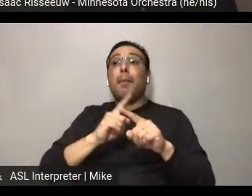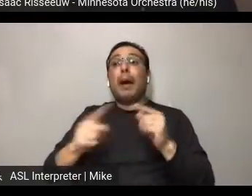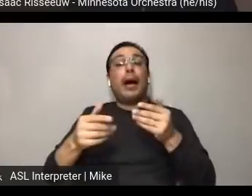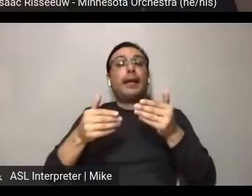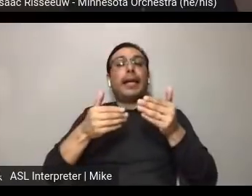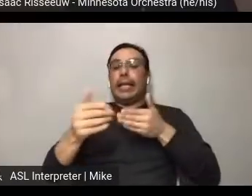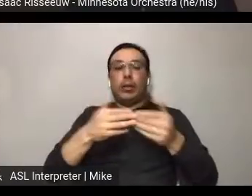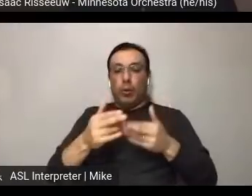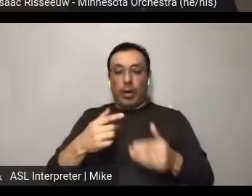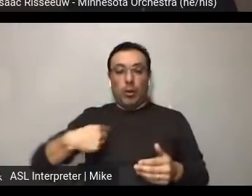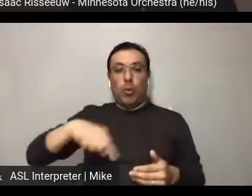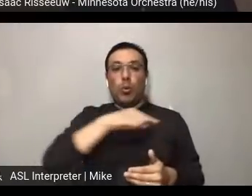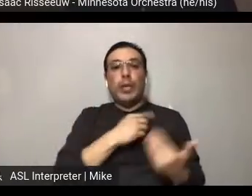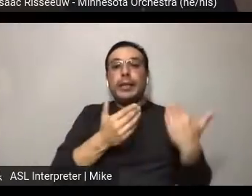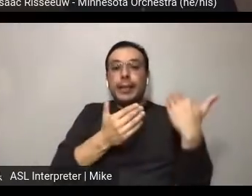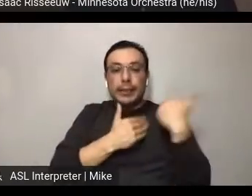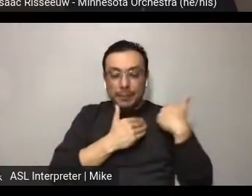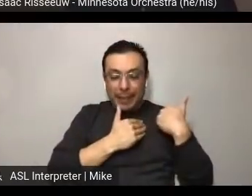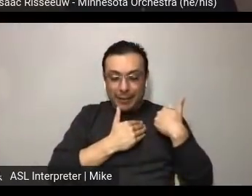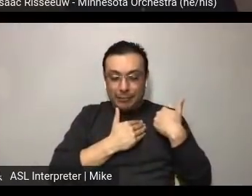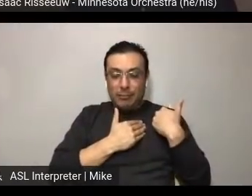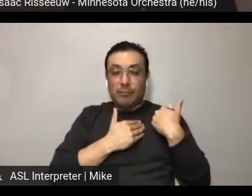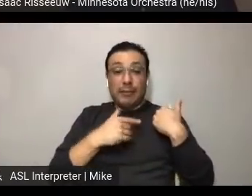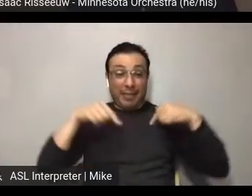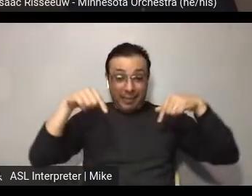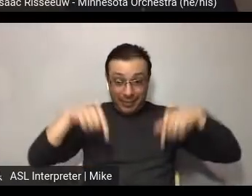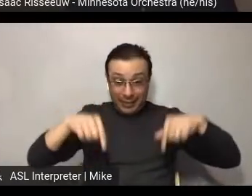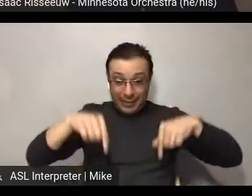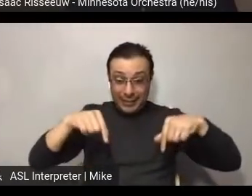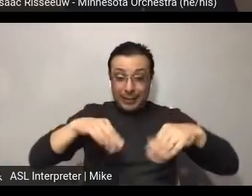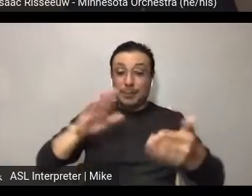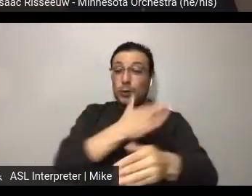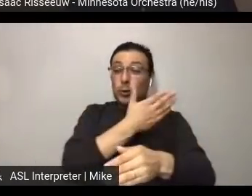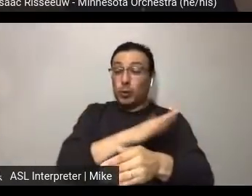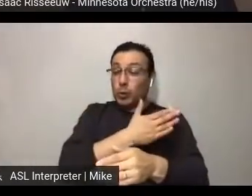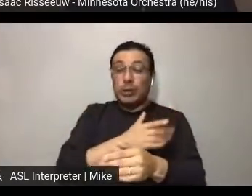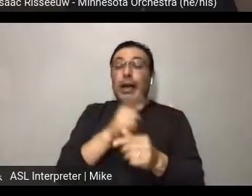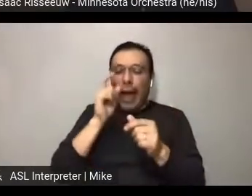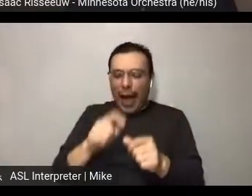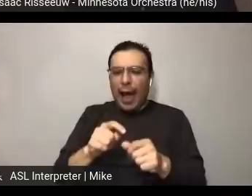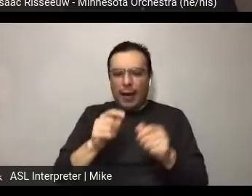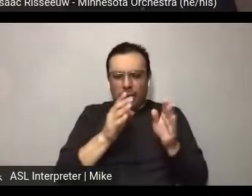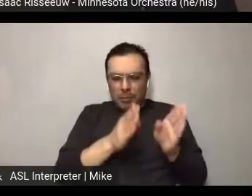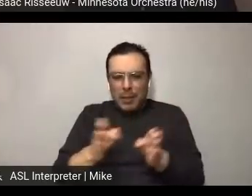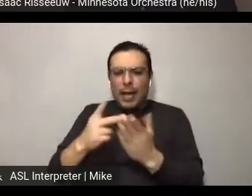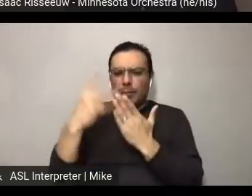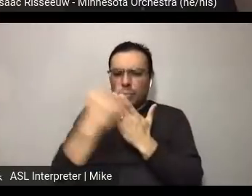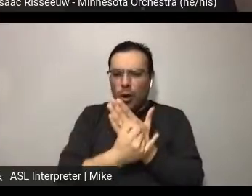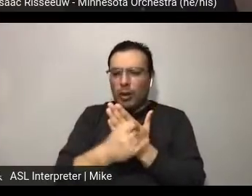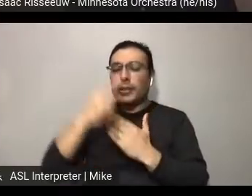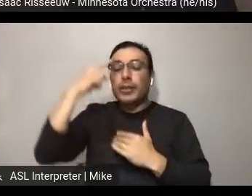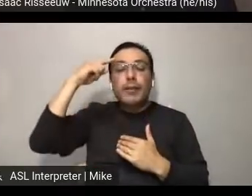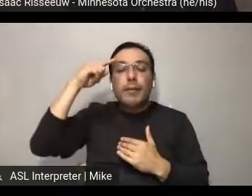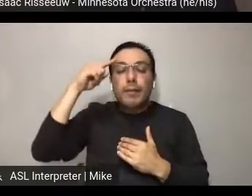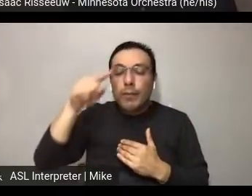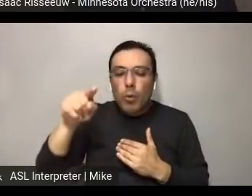to program based on a world that we're living in. And I think even if there were pushback, we would find a nimble way to make sure we were still